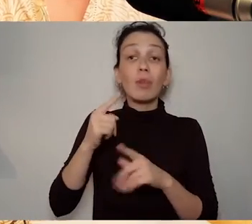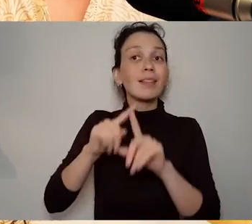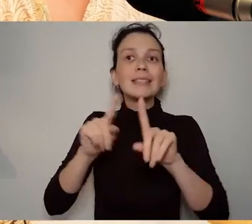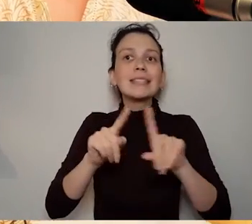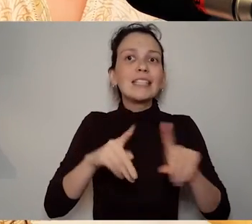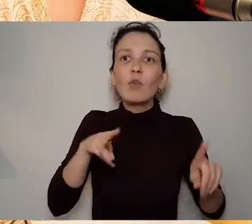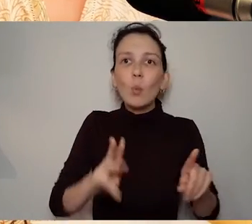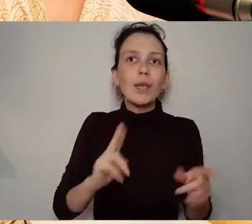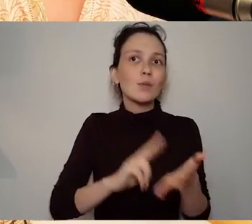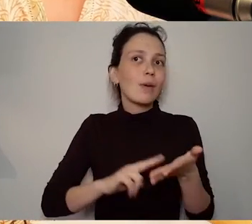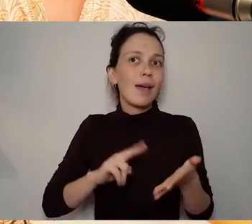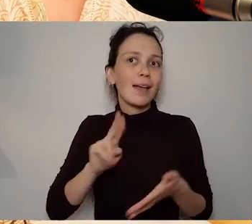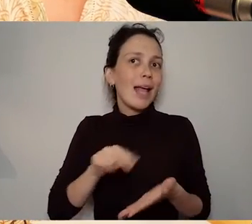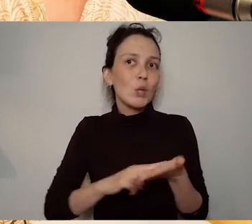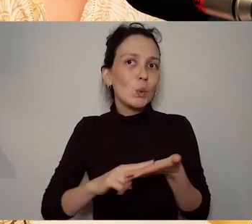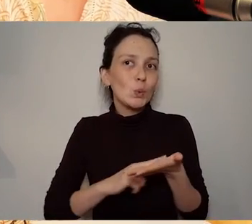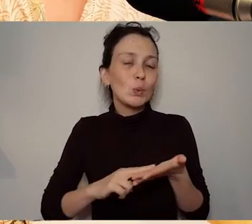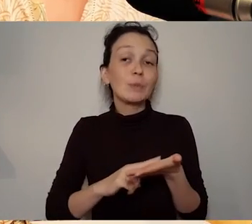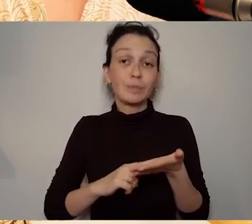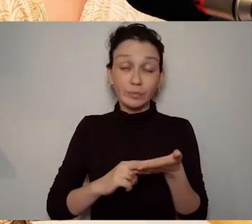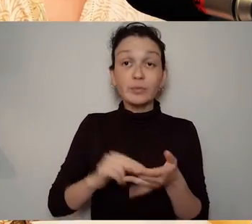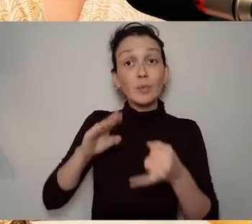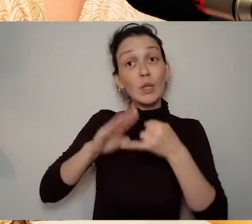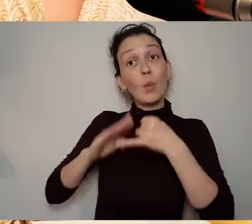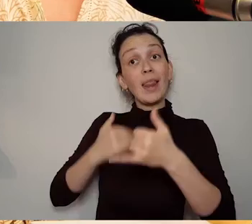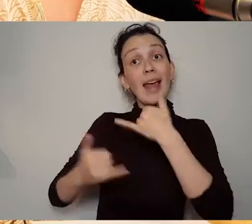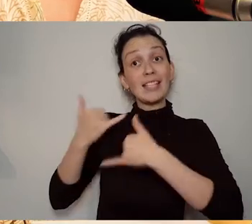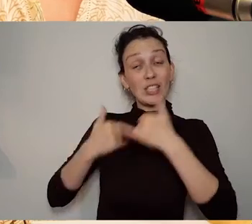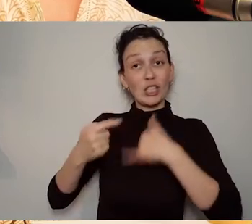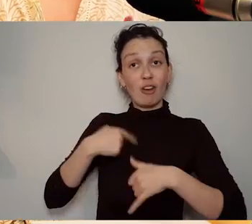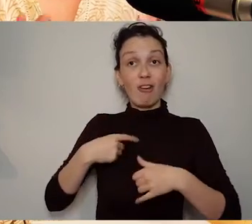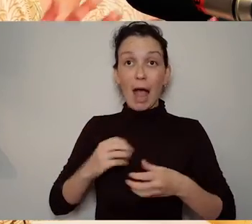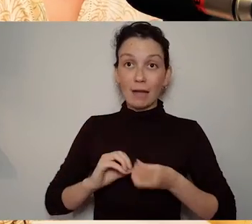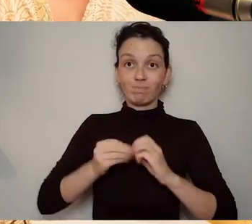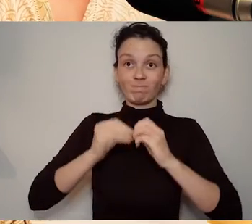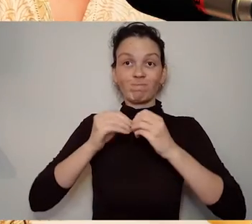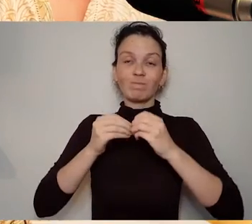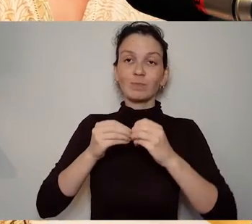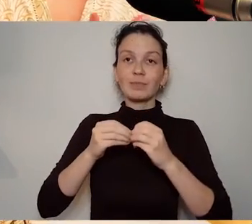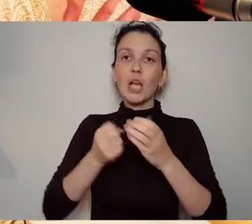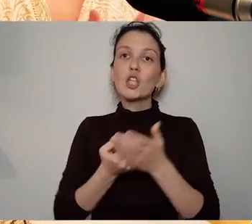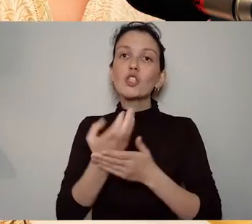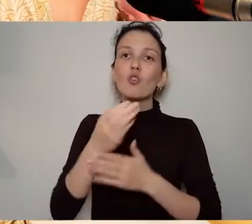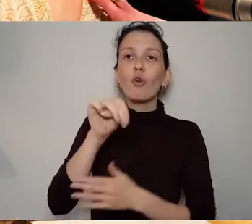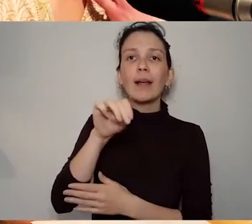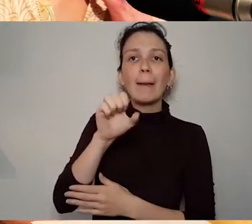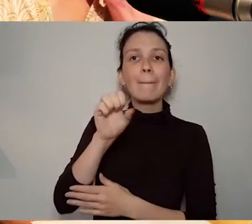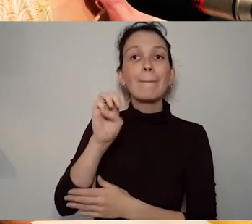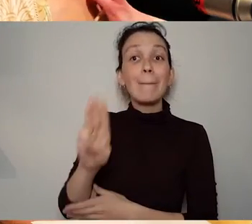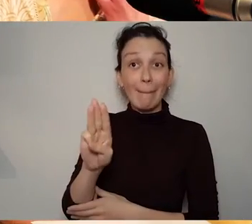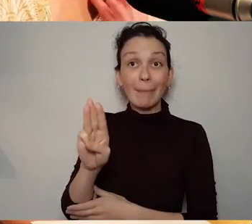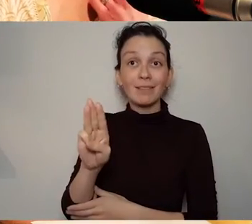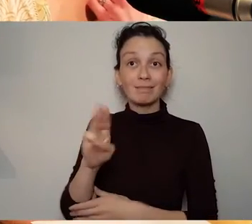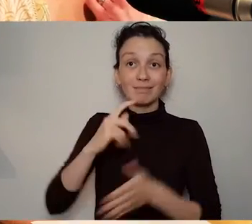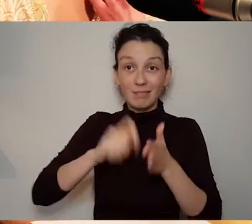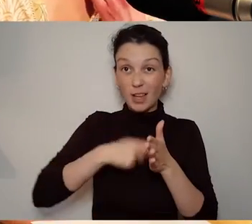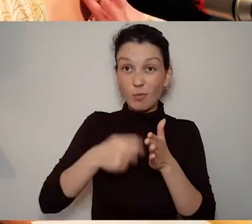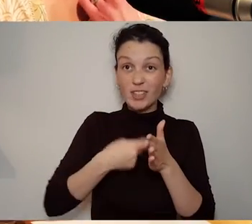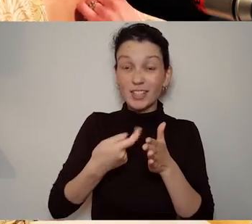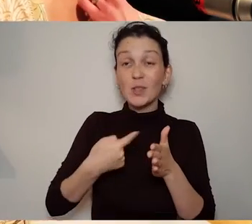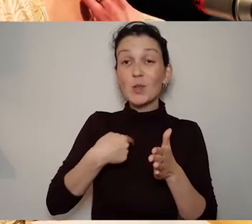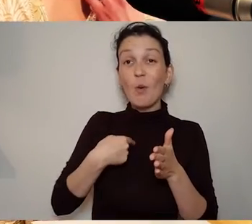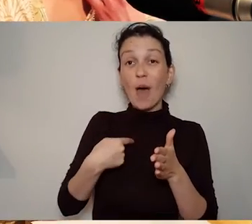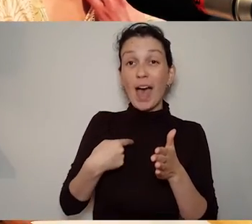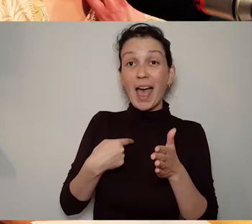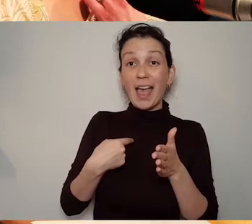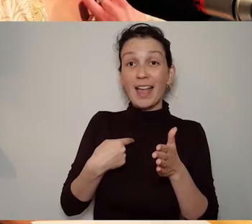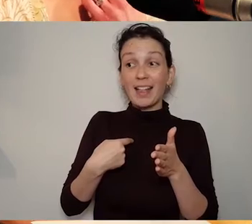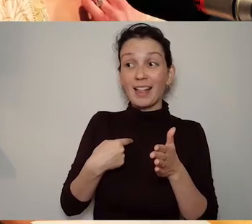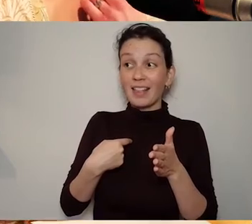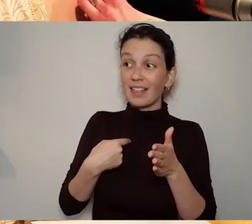project and I told the story of our neighbour's grandmother, who was a Waterford or who is a from